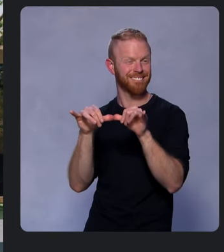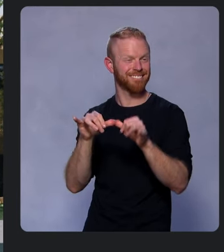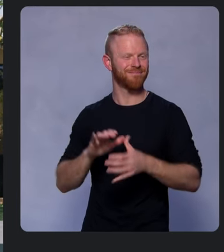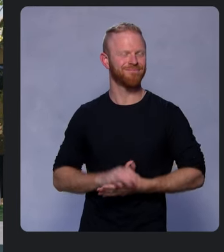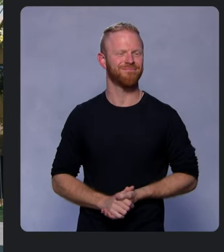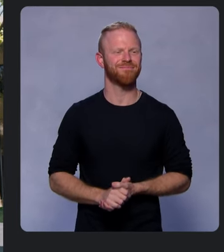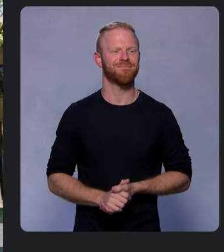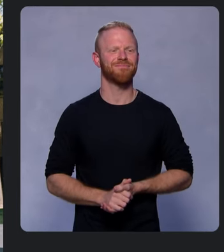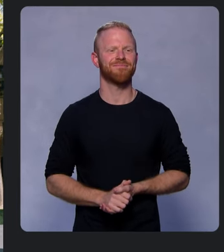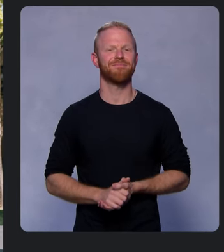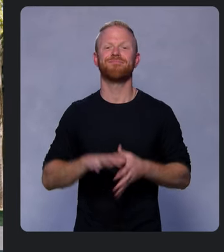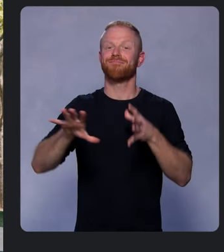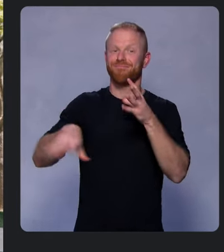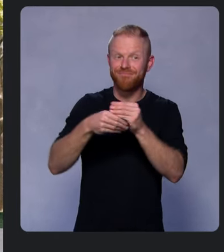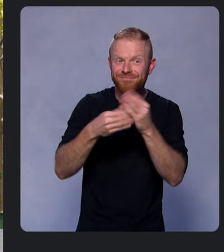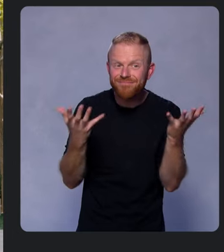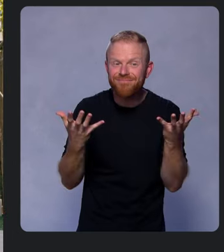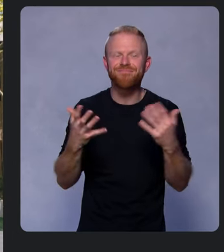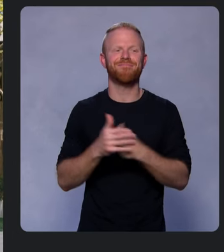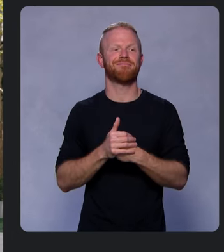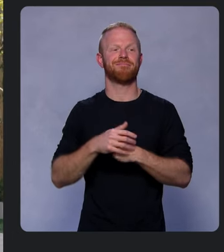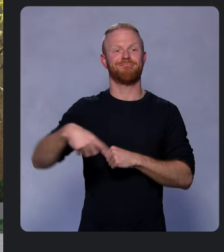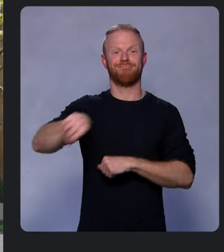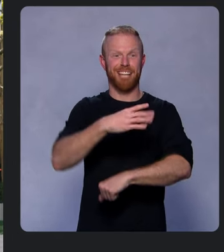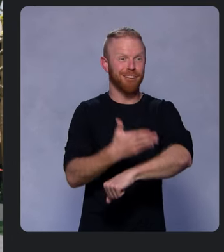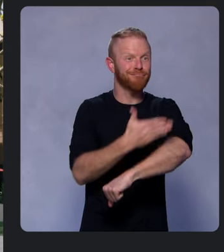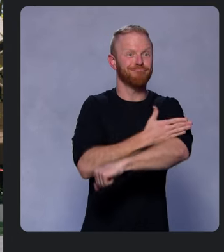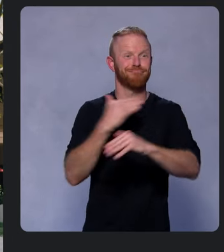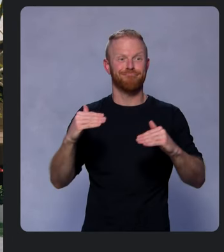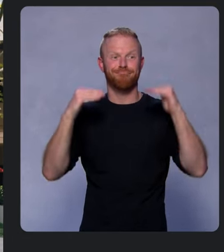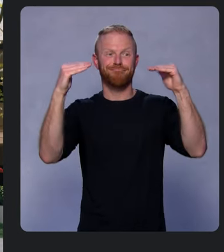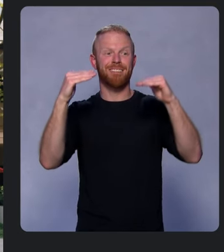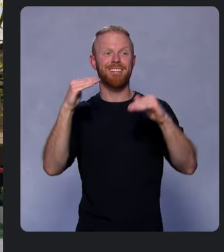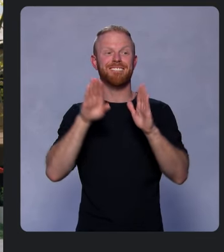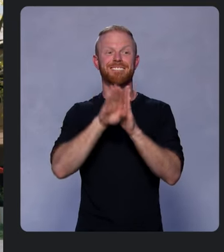Additionally, building on these enhancements to our developer experience,